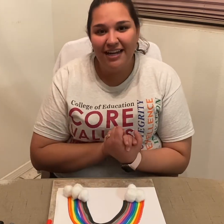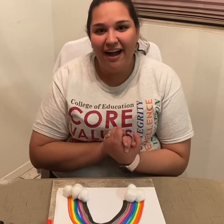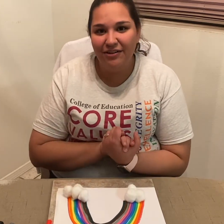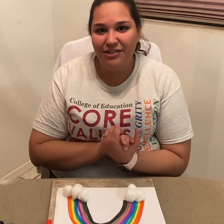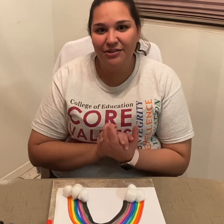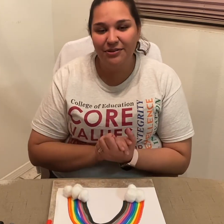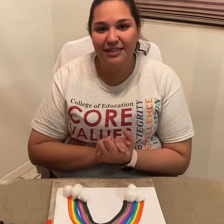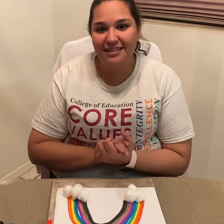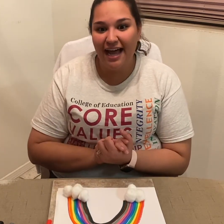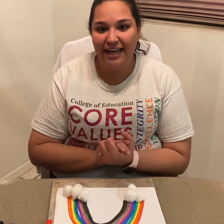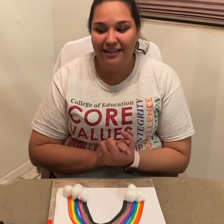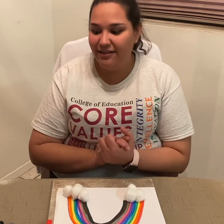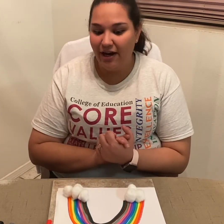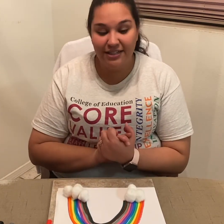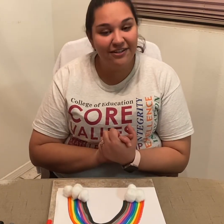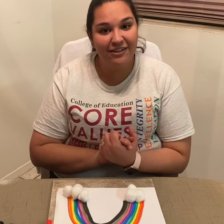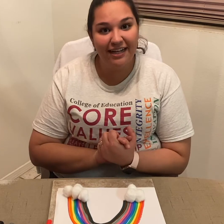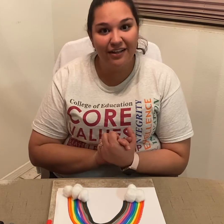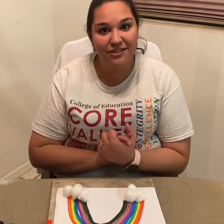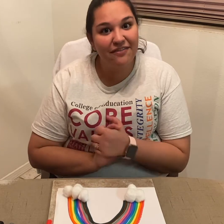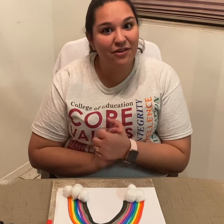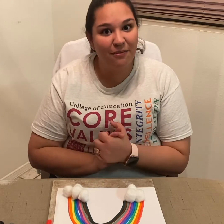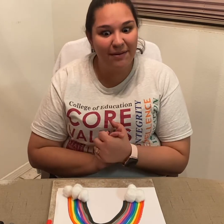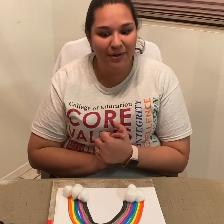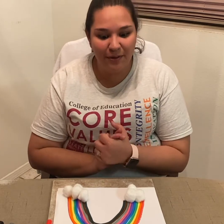how to sign our different colors of the rainbow,